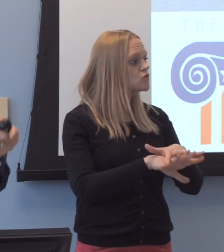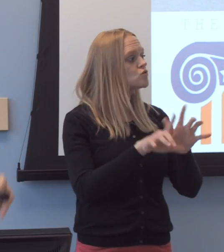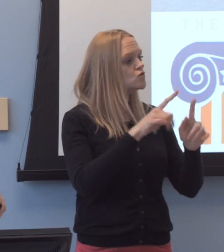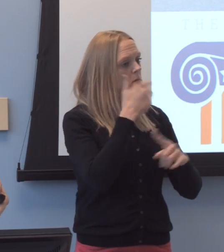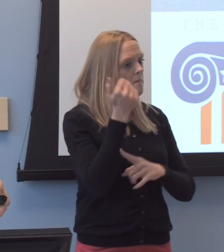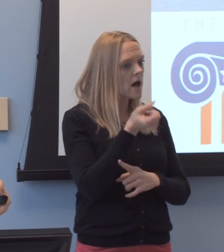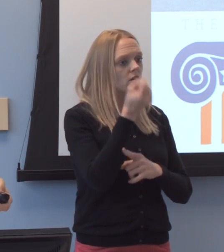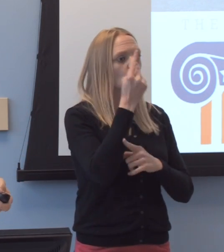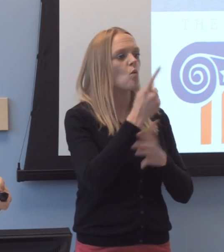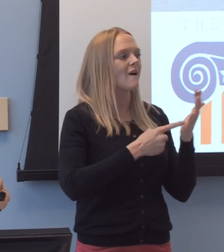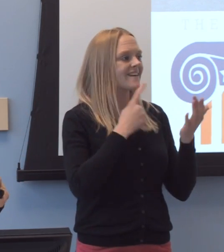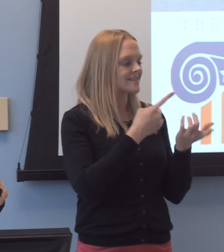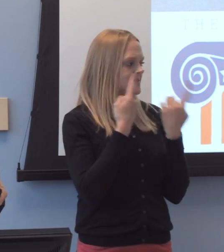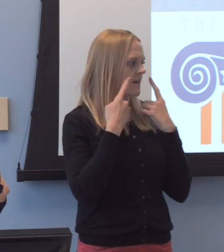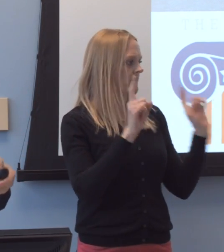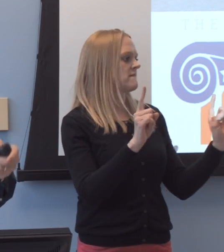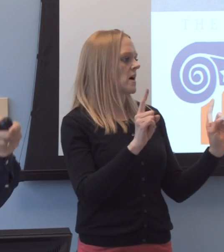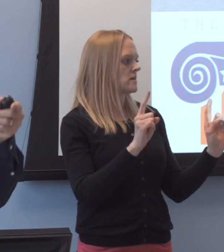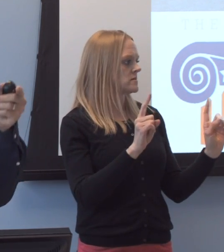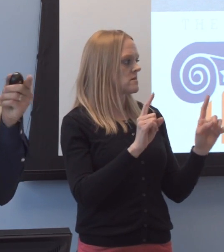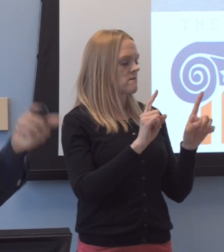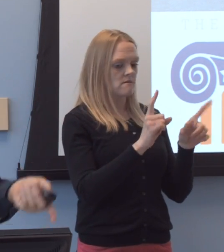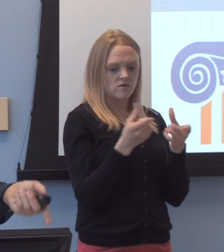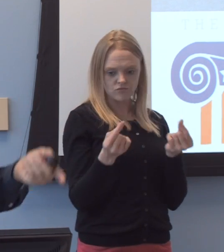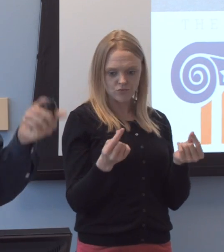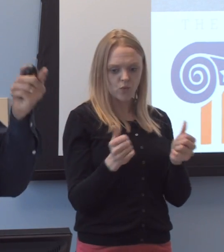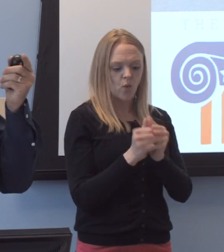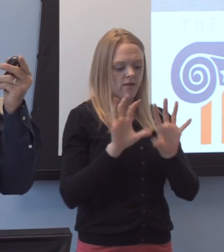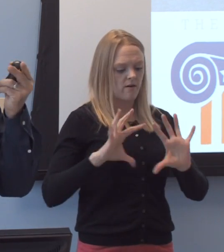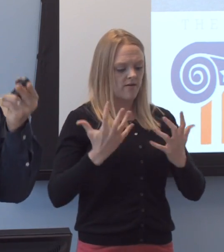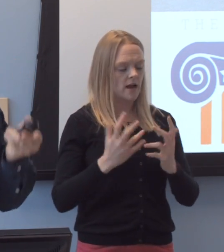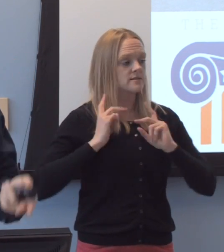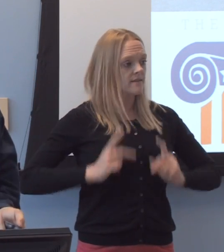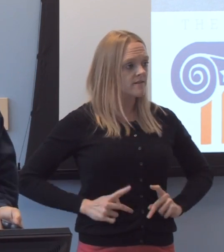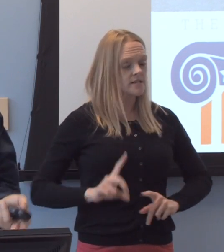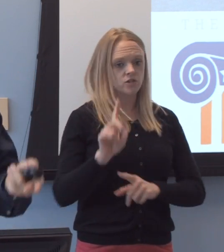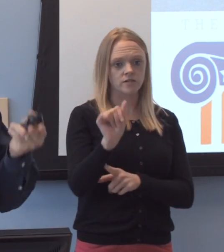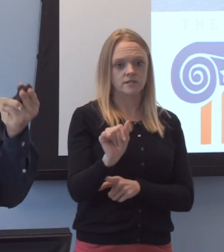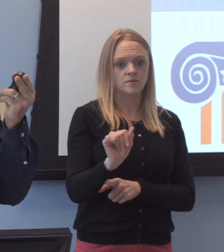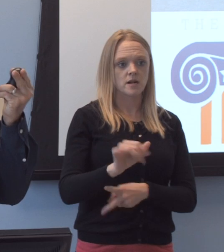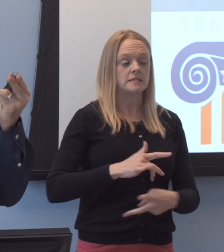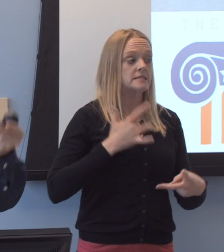what is an effective practice with a population that has a physical disability, uh, sensory disability,